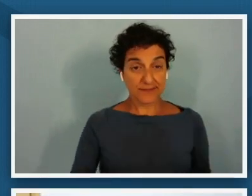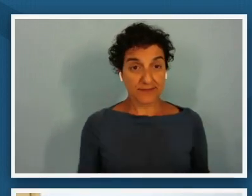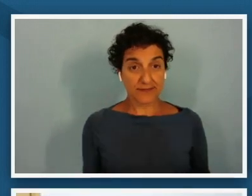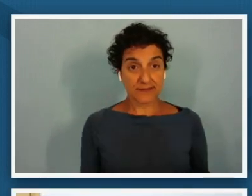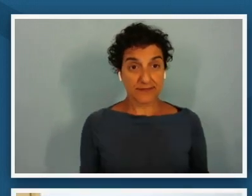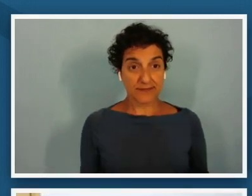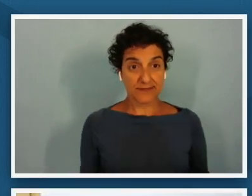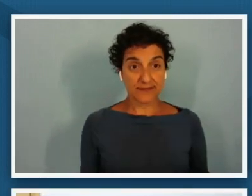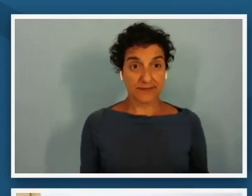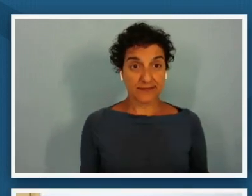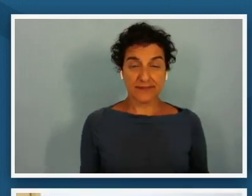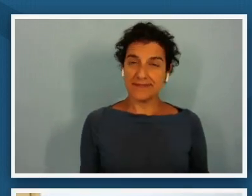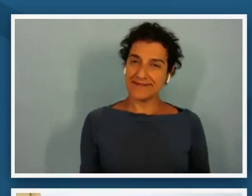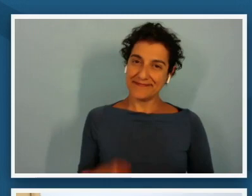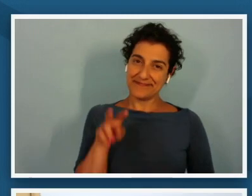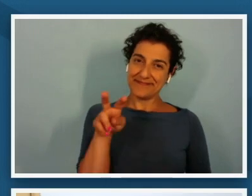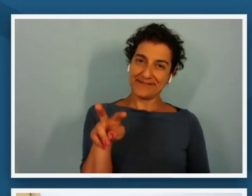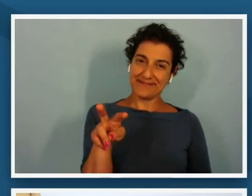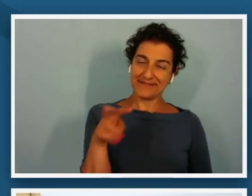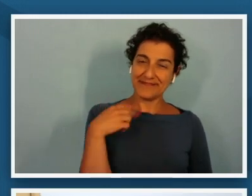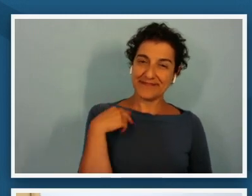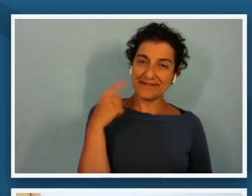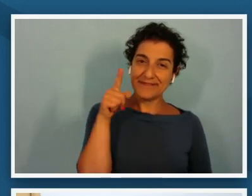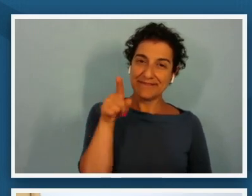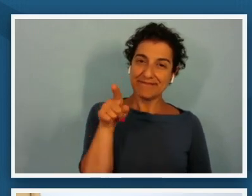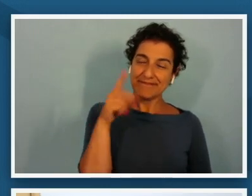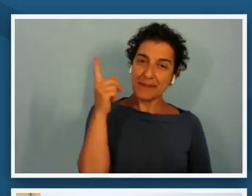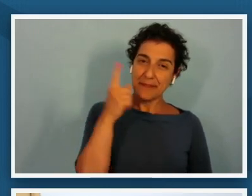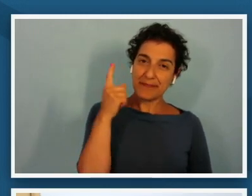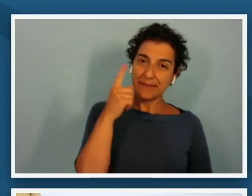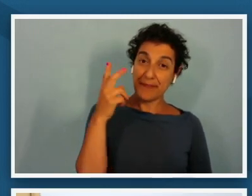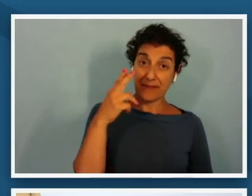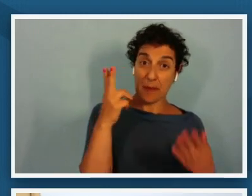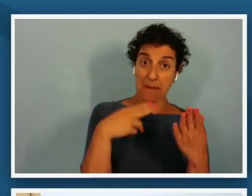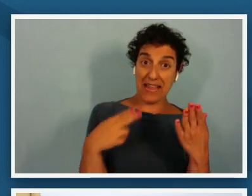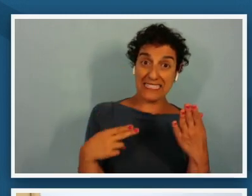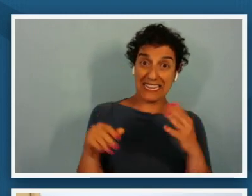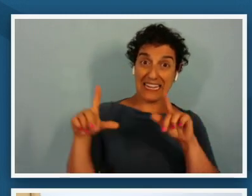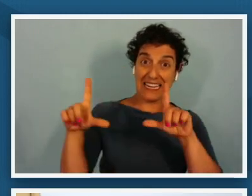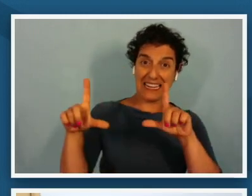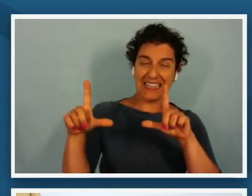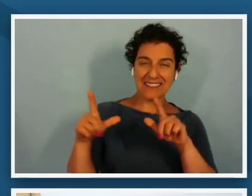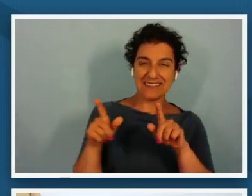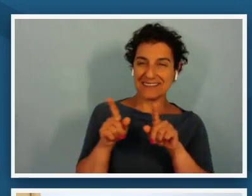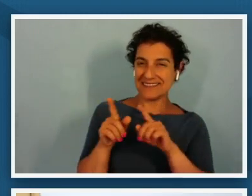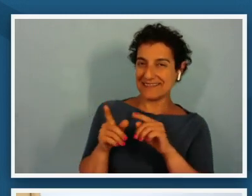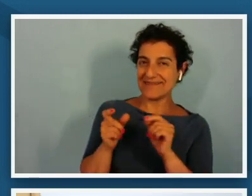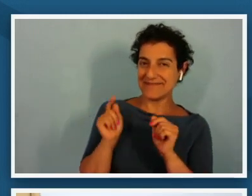when i see the painting i i was really vibing with a lot of the participant